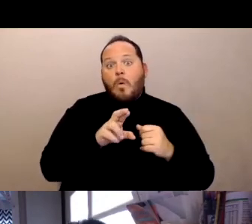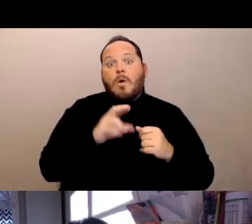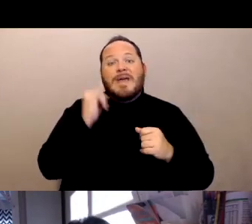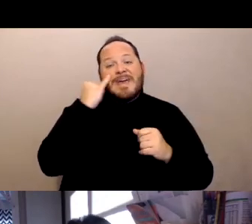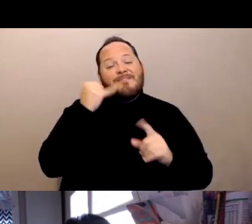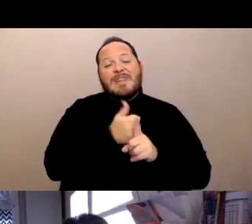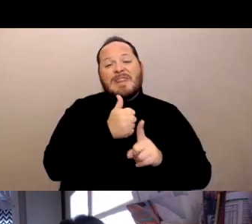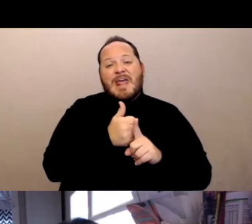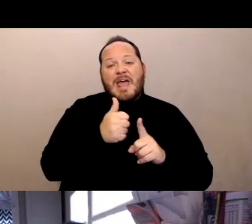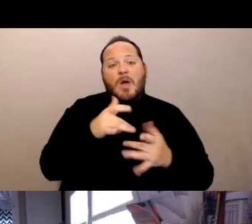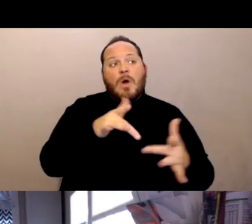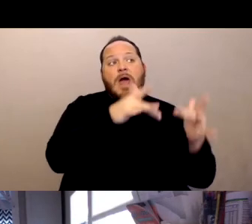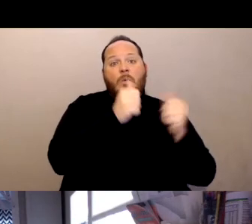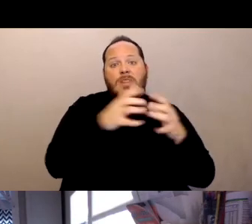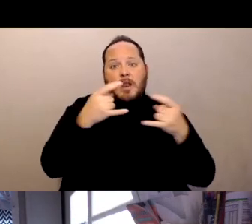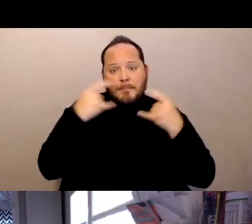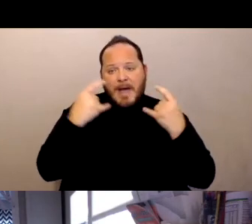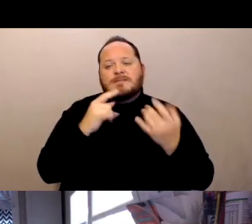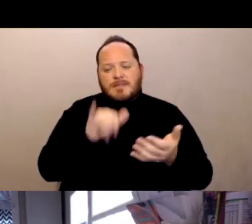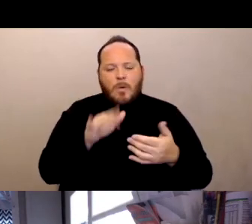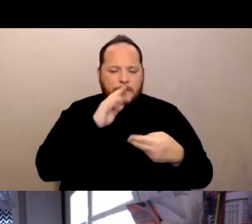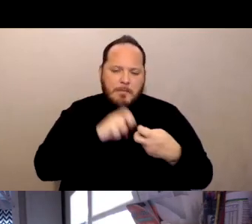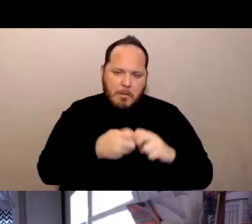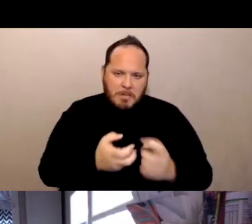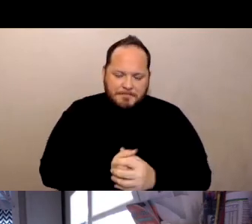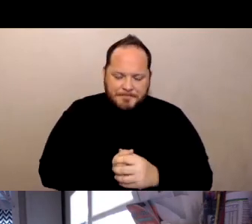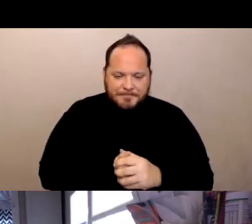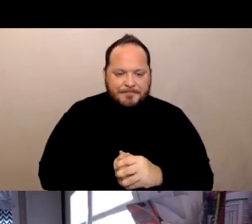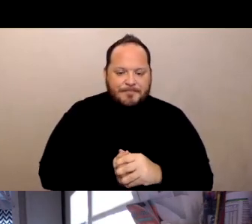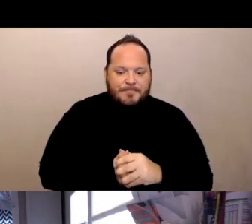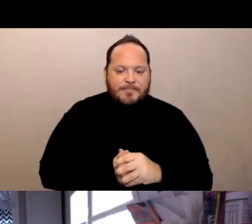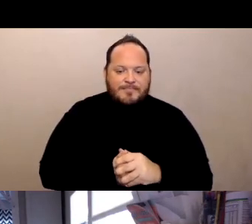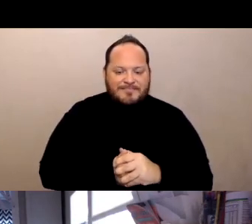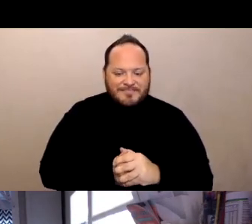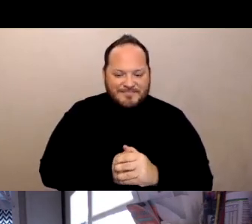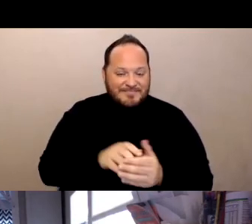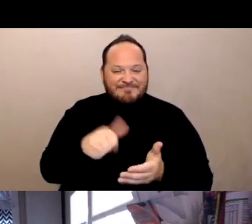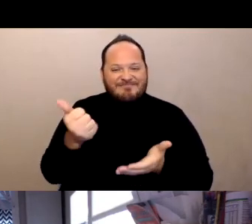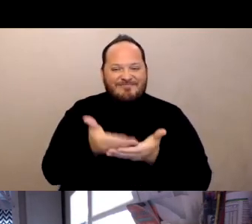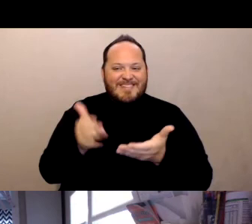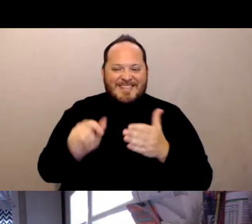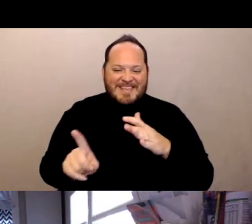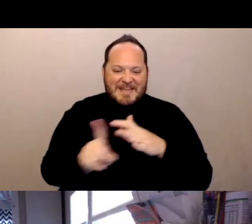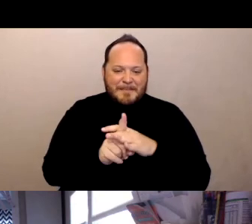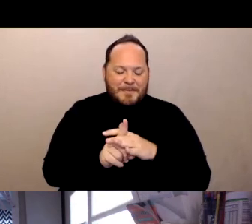For example, that would be a problem. Another thing that came up was facilities where